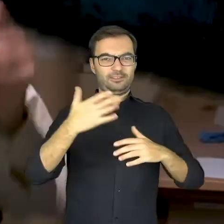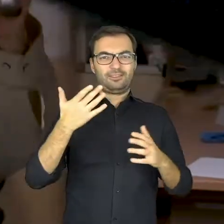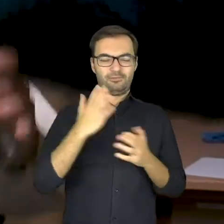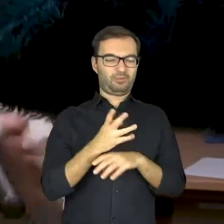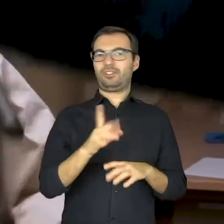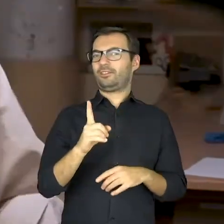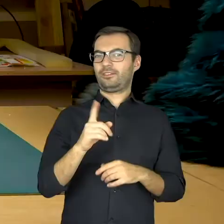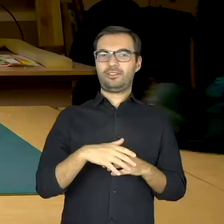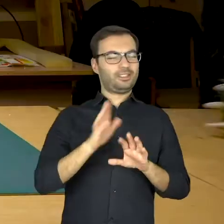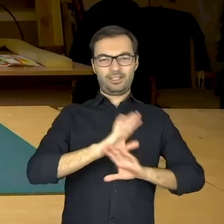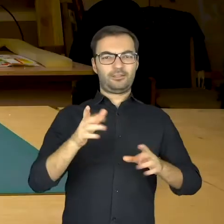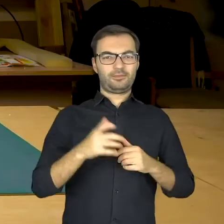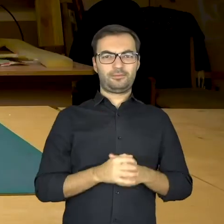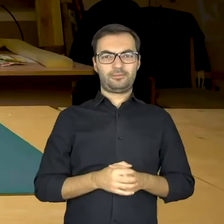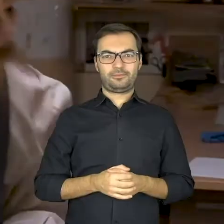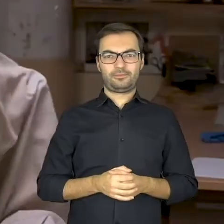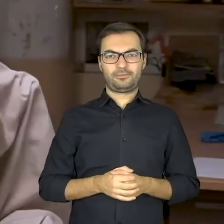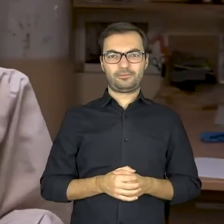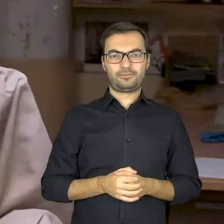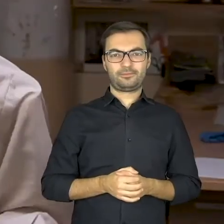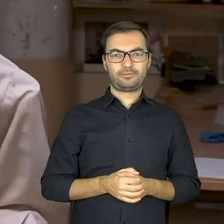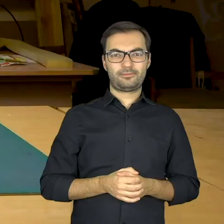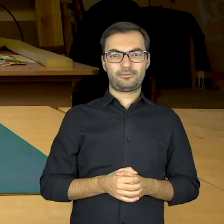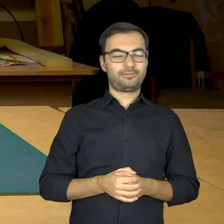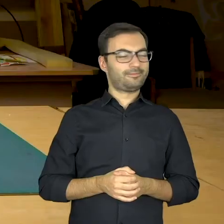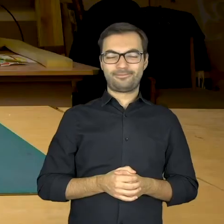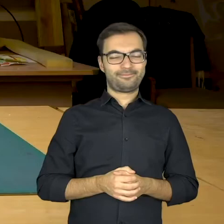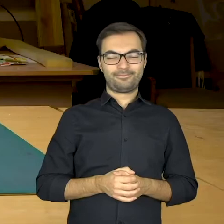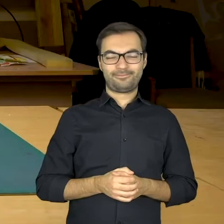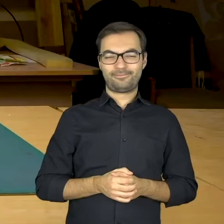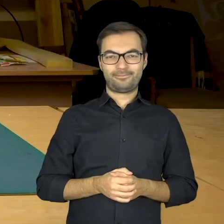Come on. Well, here’s a crocodile then! Hahaha, well, yeah.